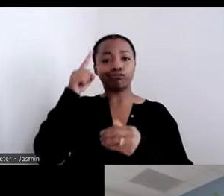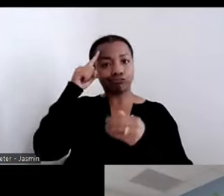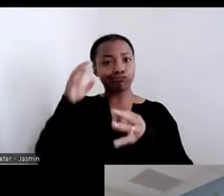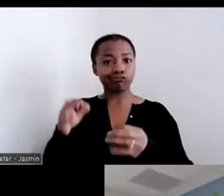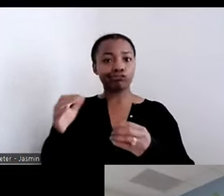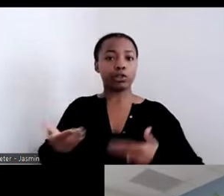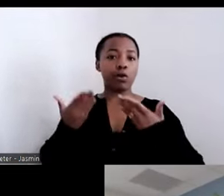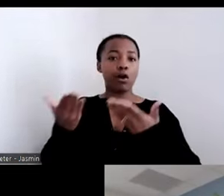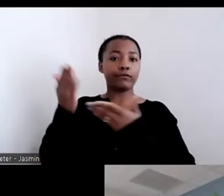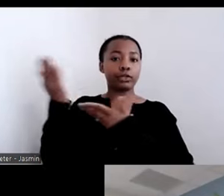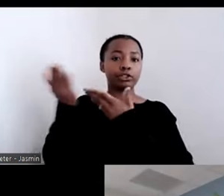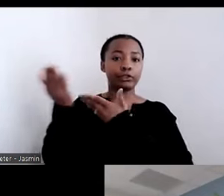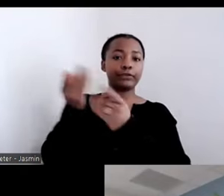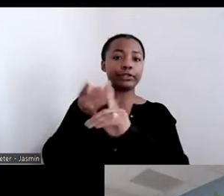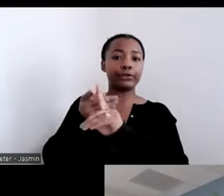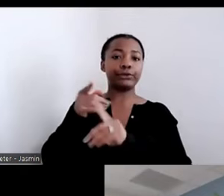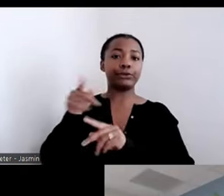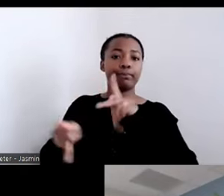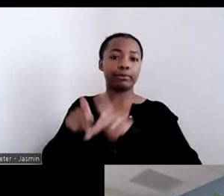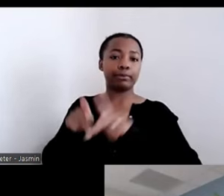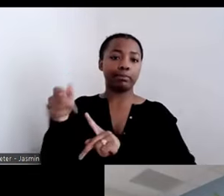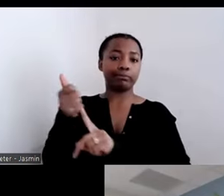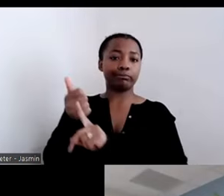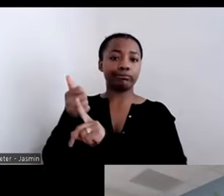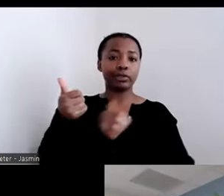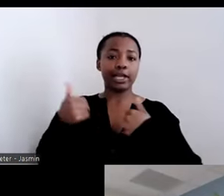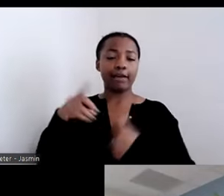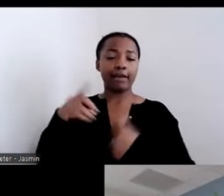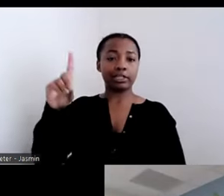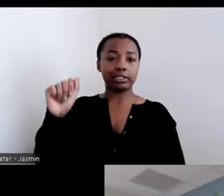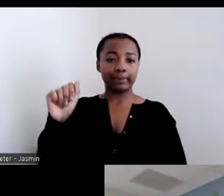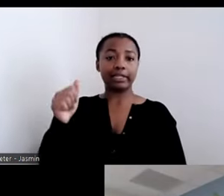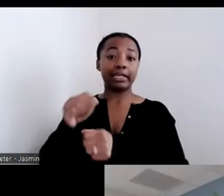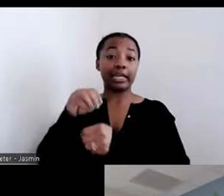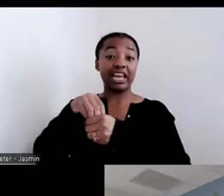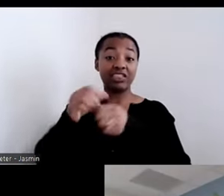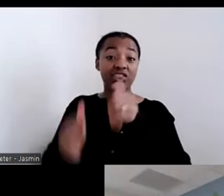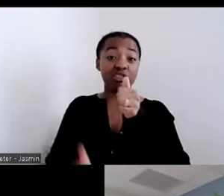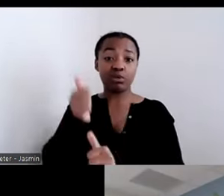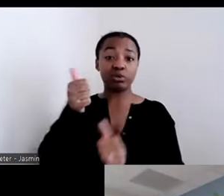individuals with disabilities in the most integrated settings possible. The agreement